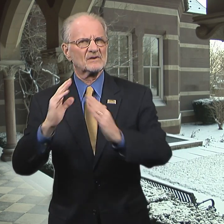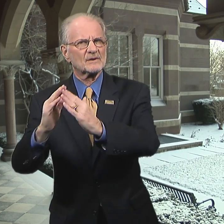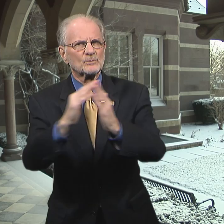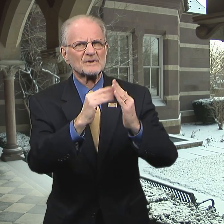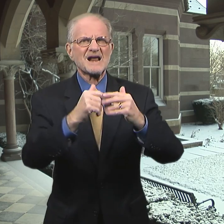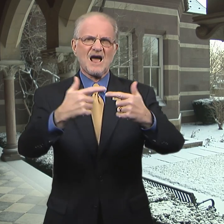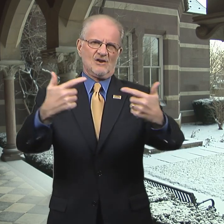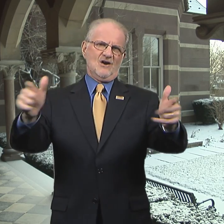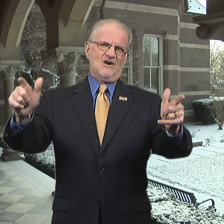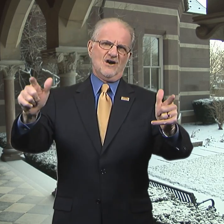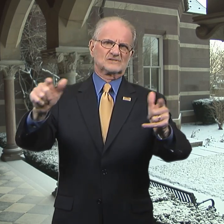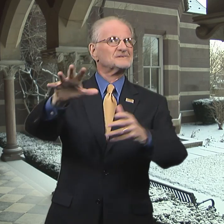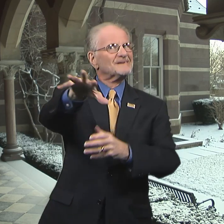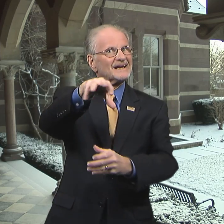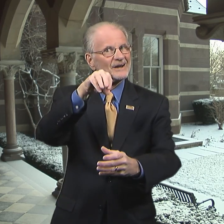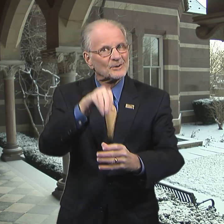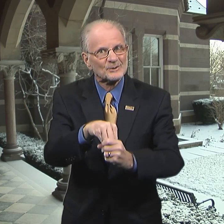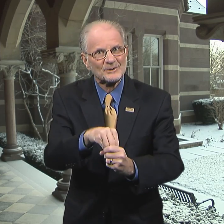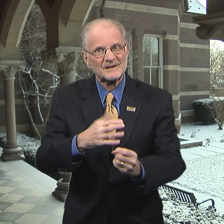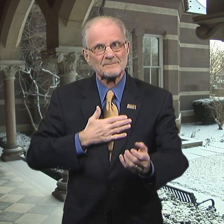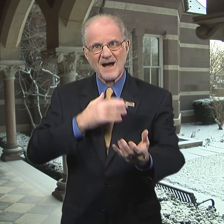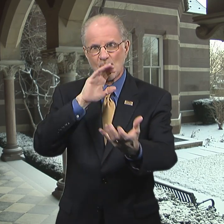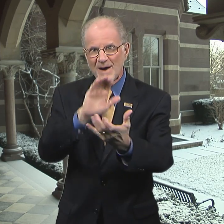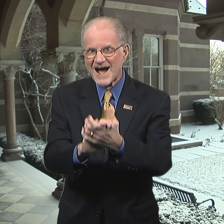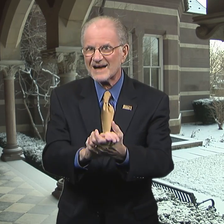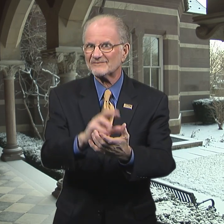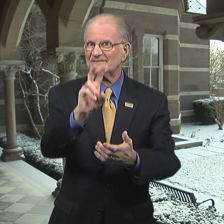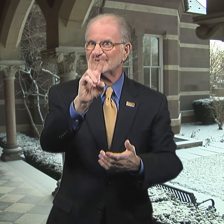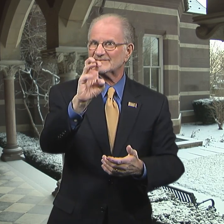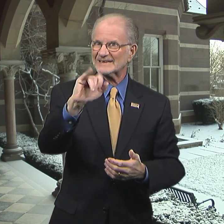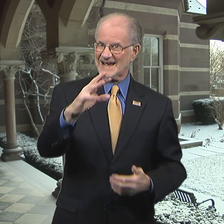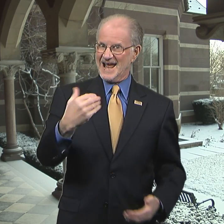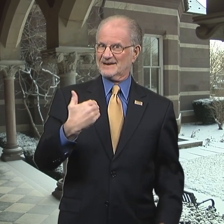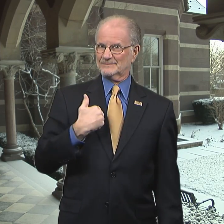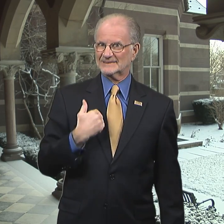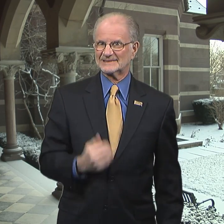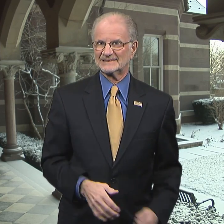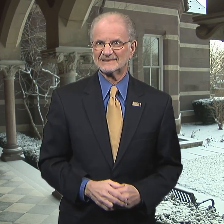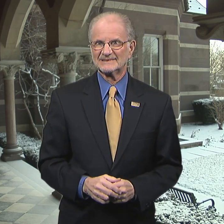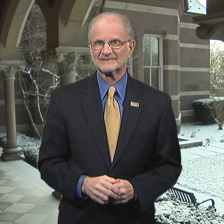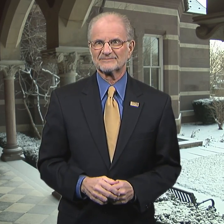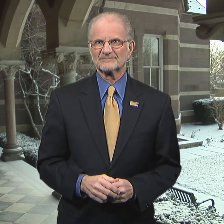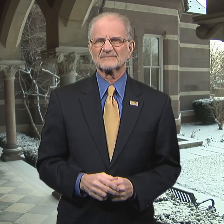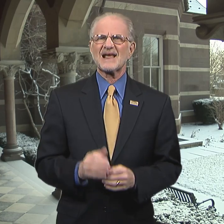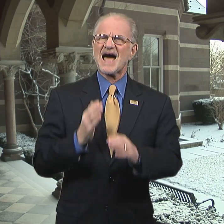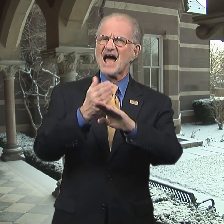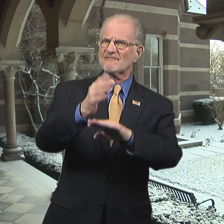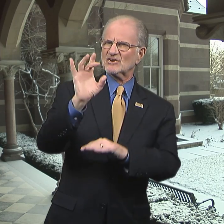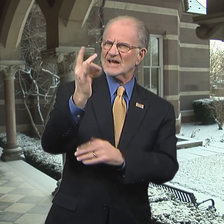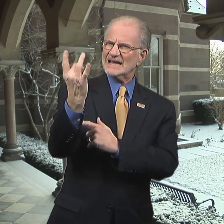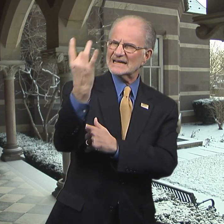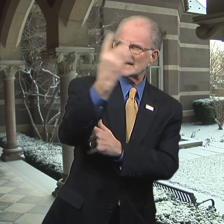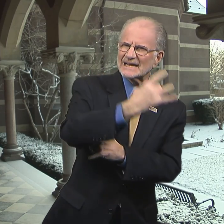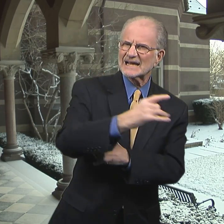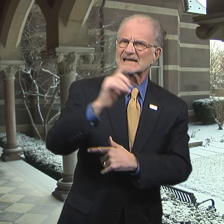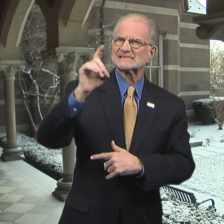and the deaf community at large, including my wife Vicki and me.